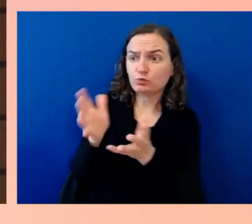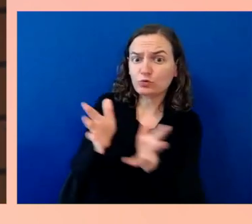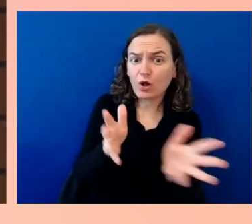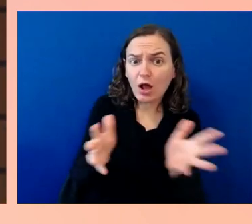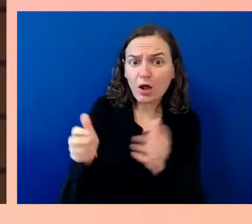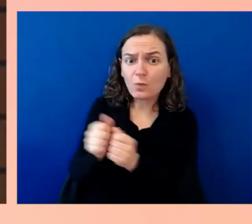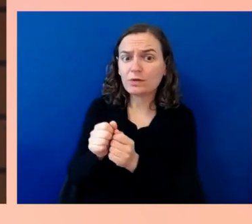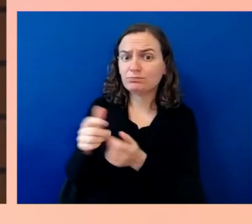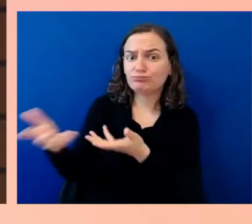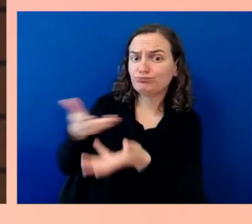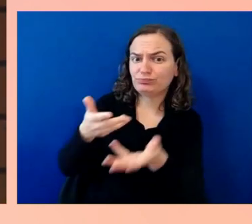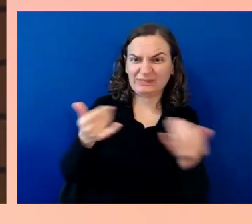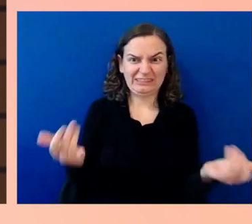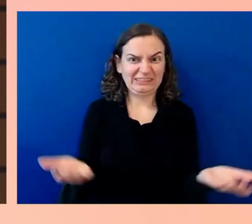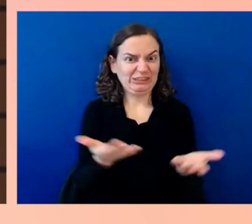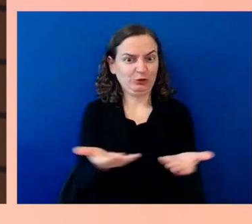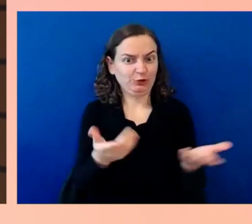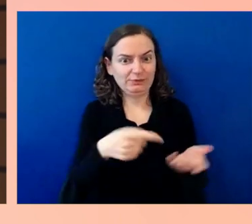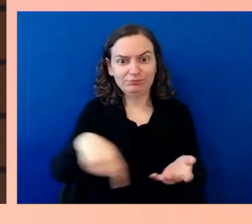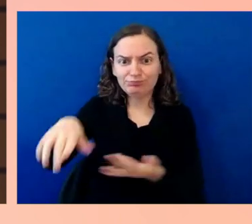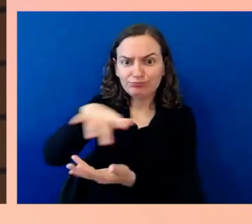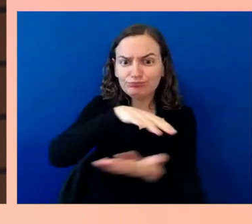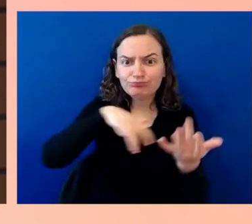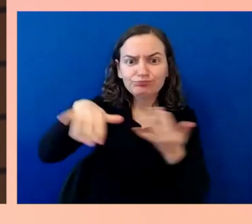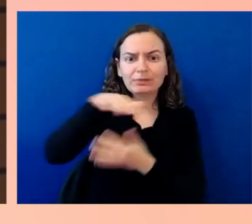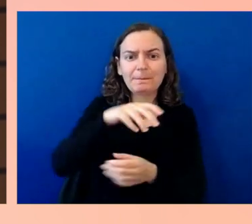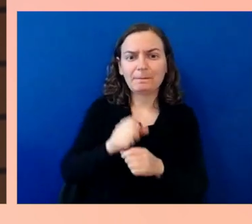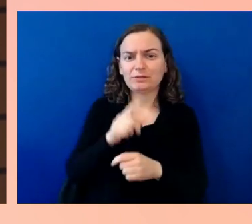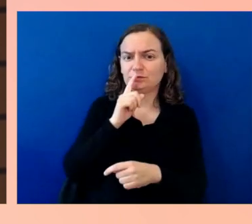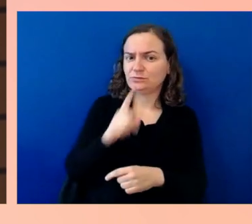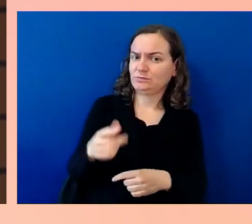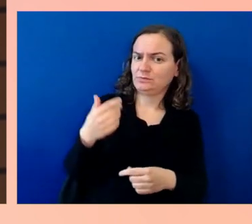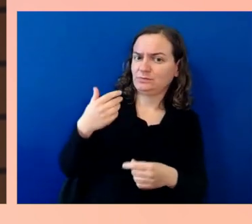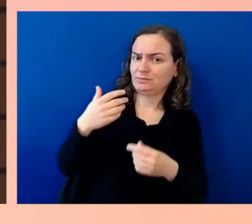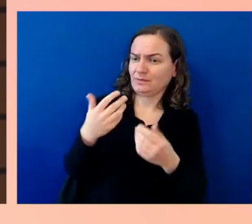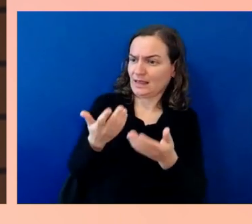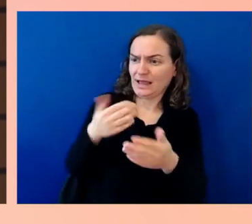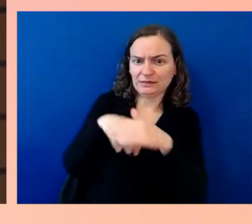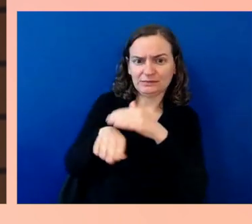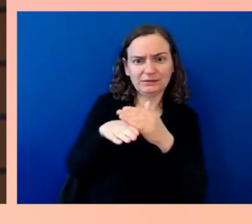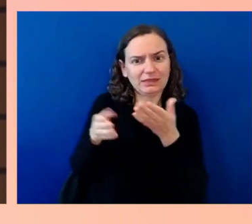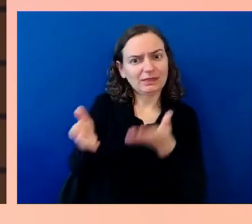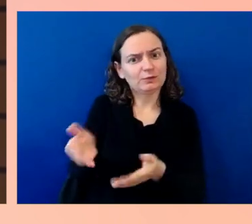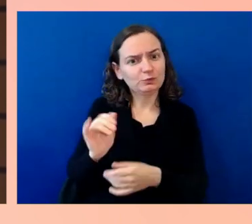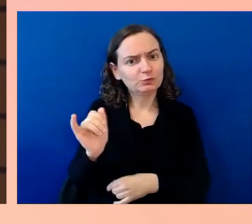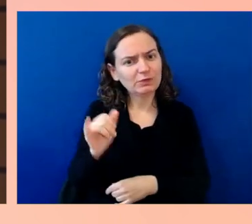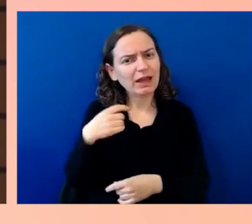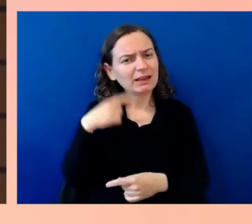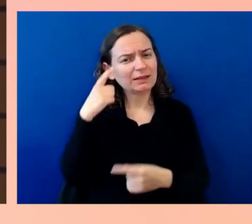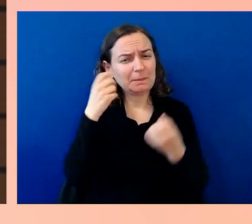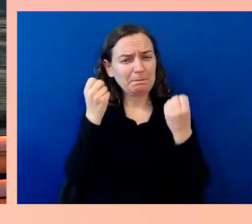Because I think for so many of us it's easy to miss these things we're not even rethinking. Our awareness is still so low